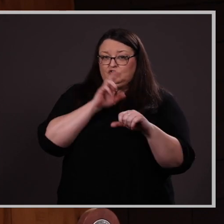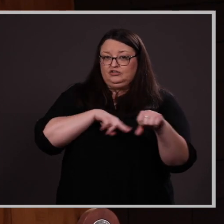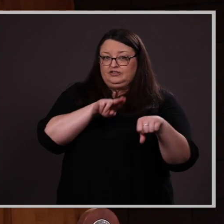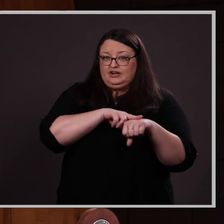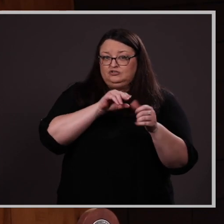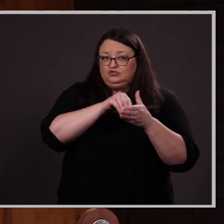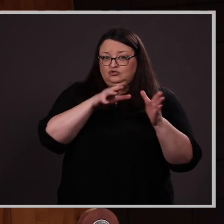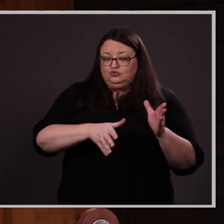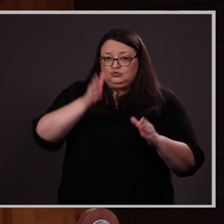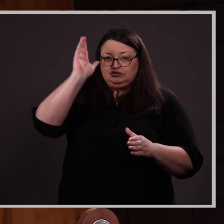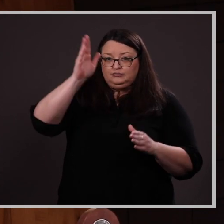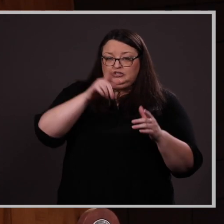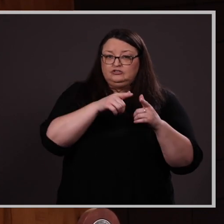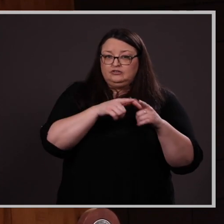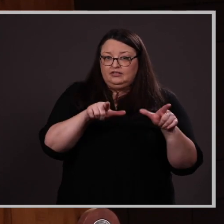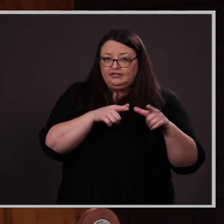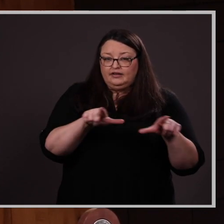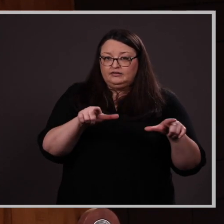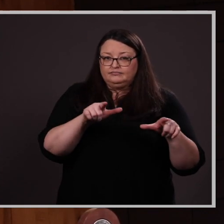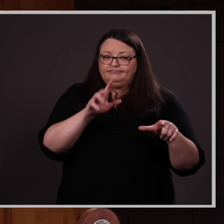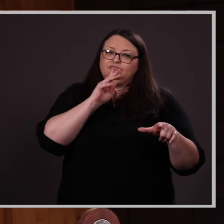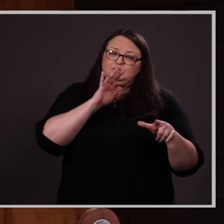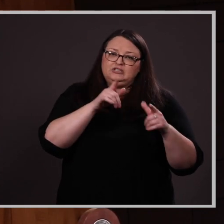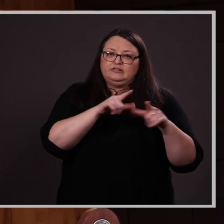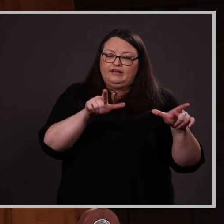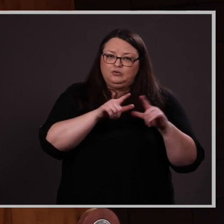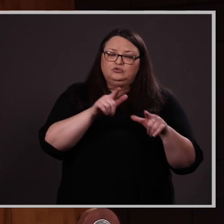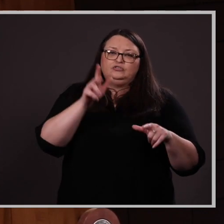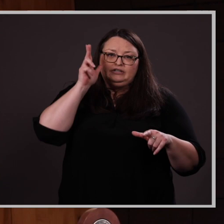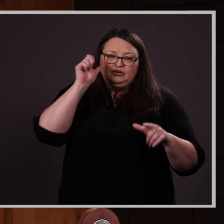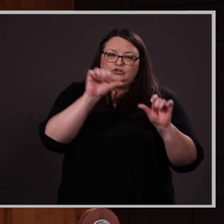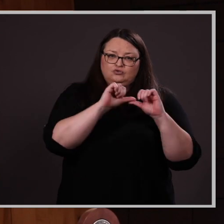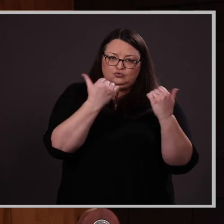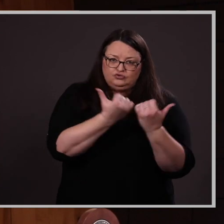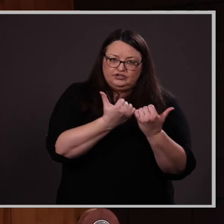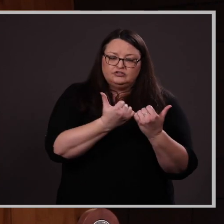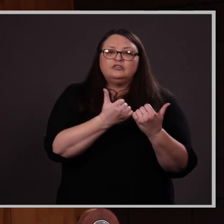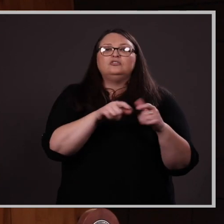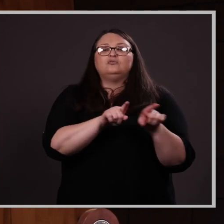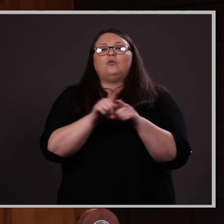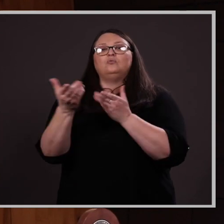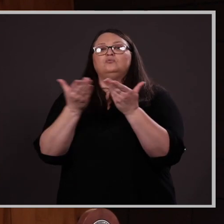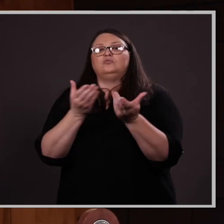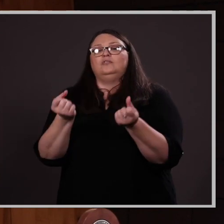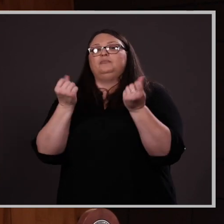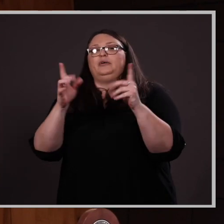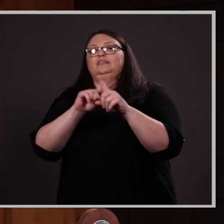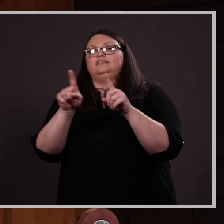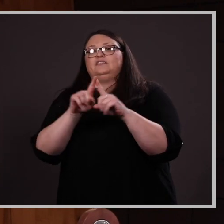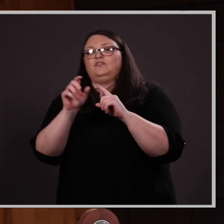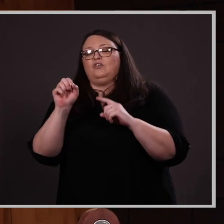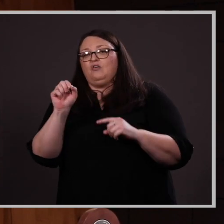Student Speech Language Hearing Association, but she has served in numerous on and off